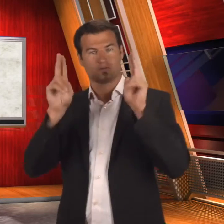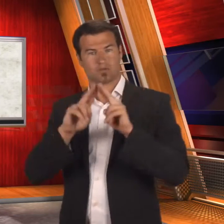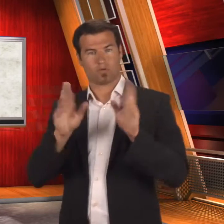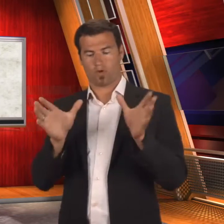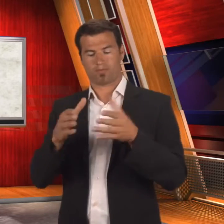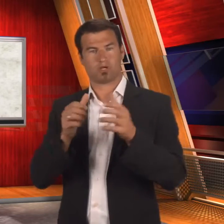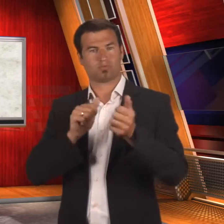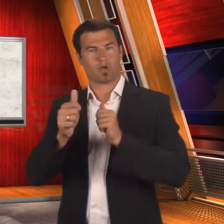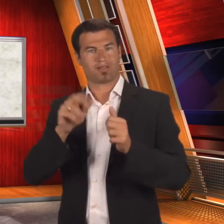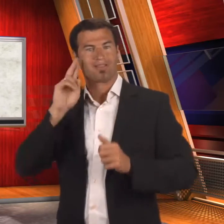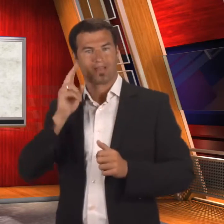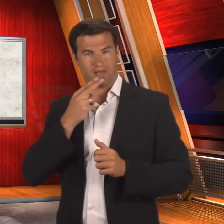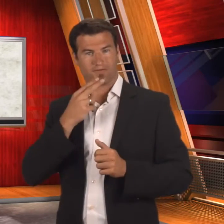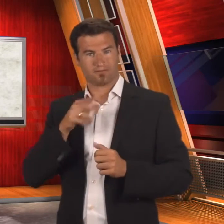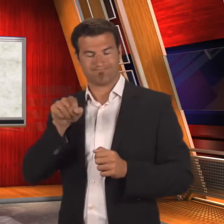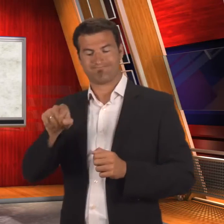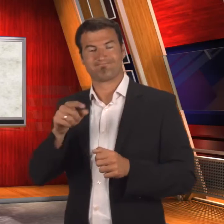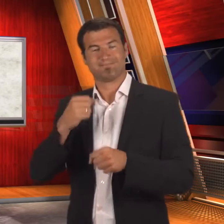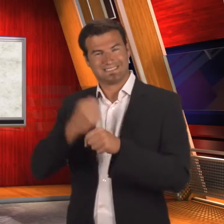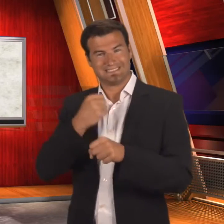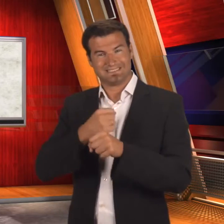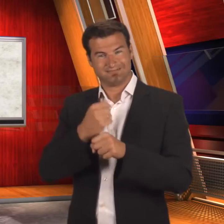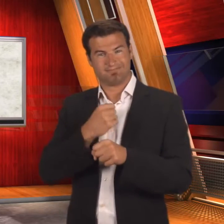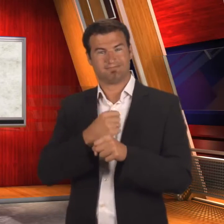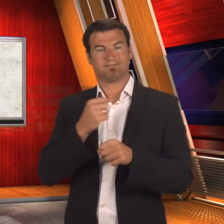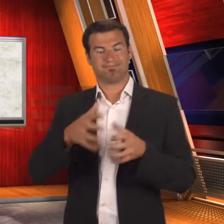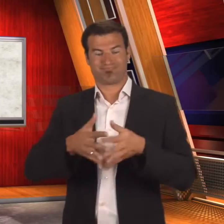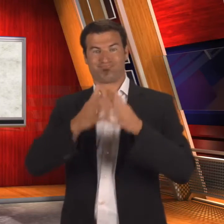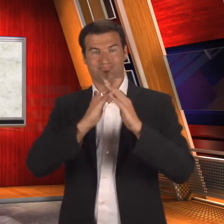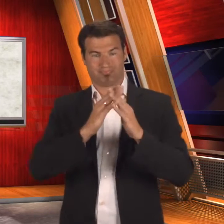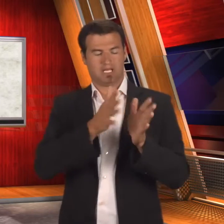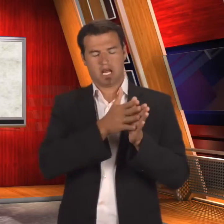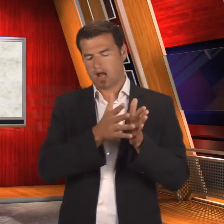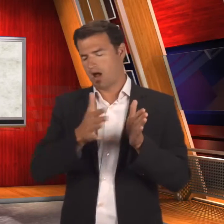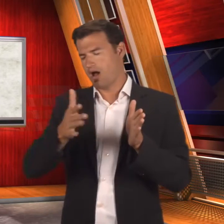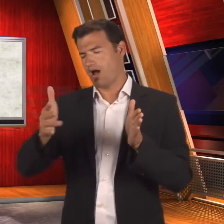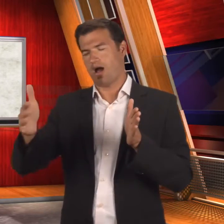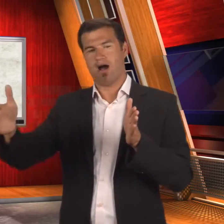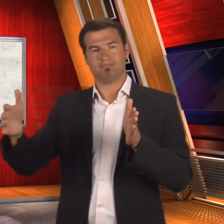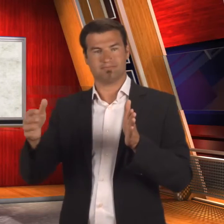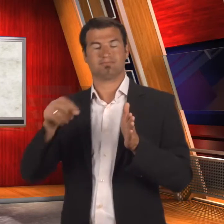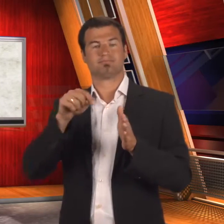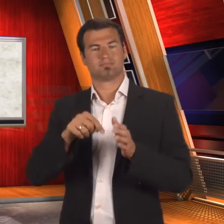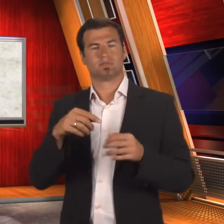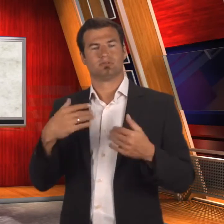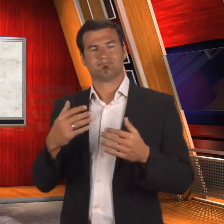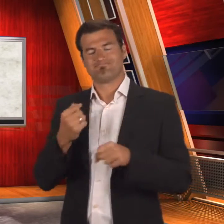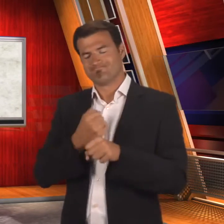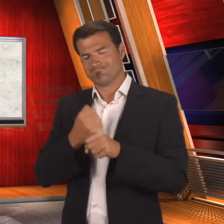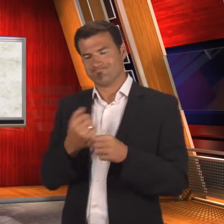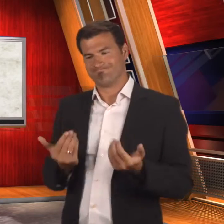the Deaf (ICSD) has worked tirelessly to provide